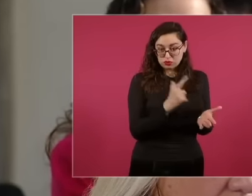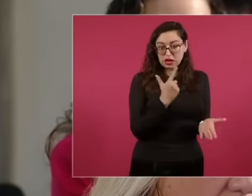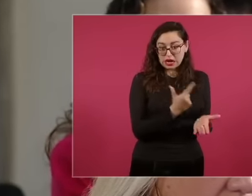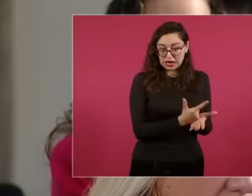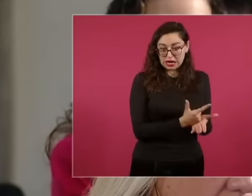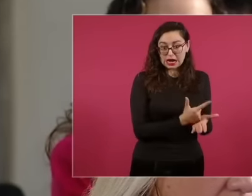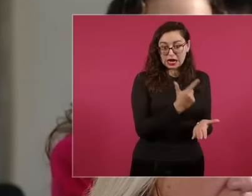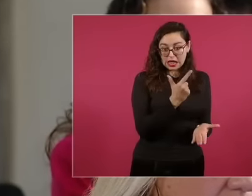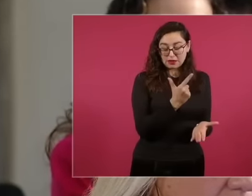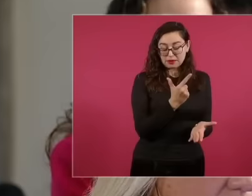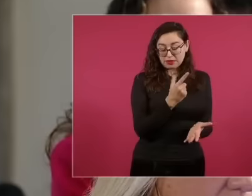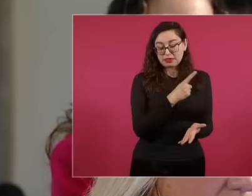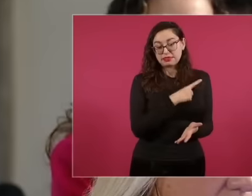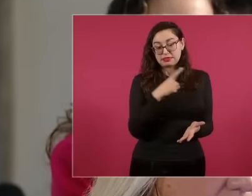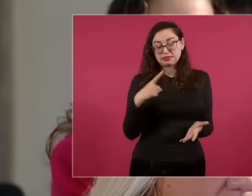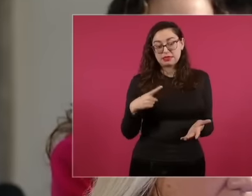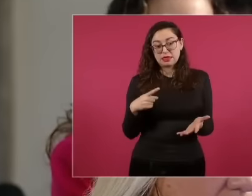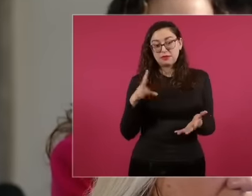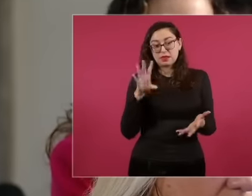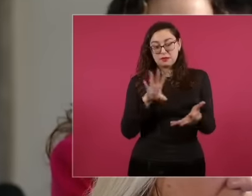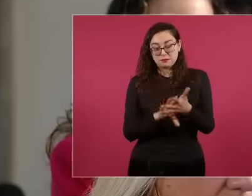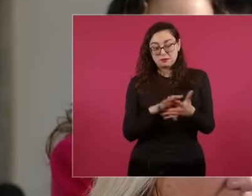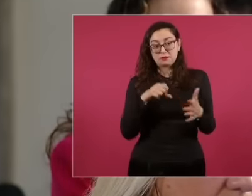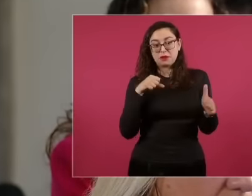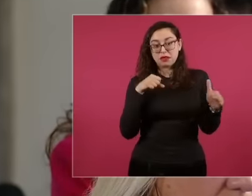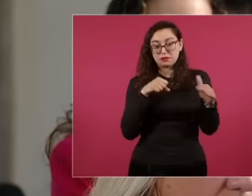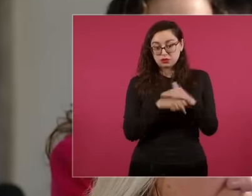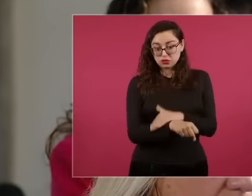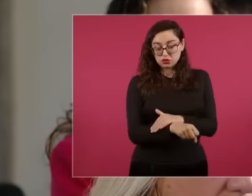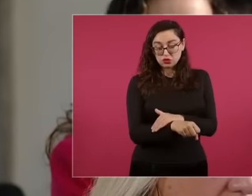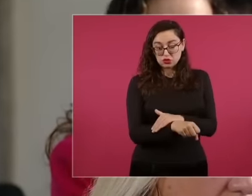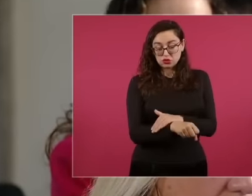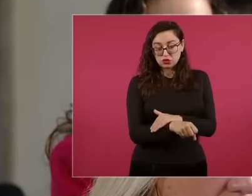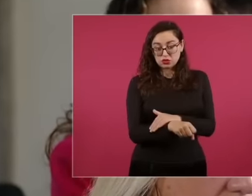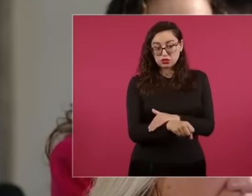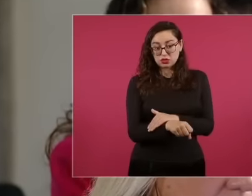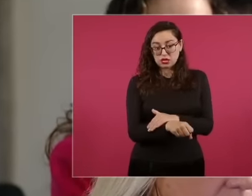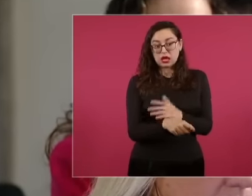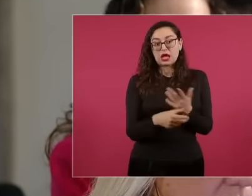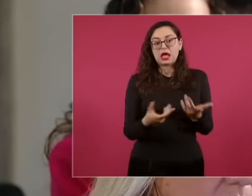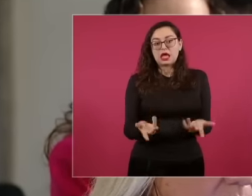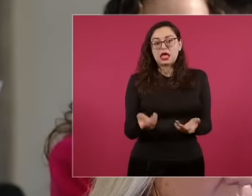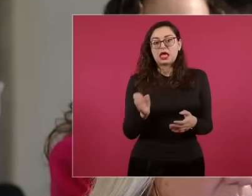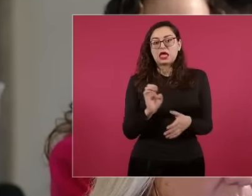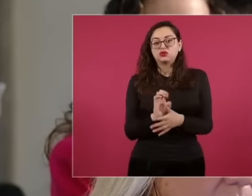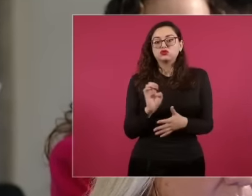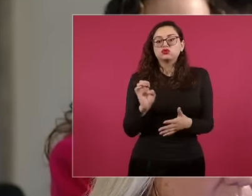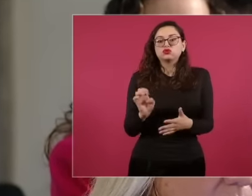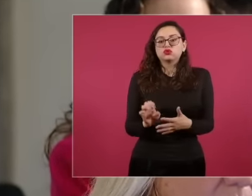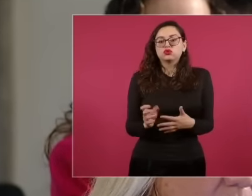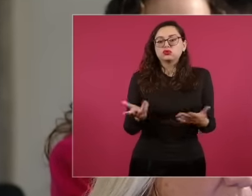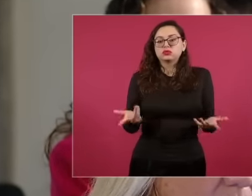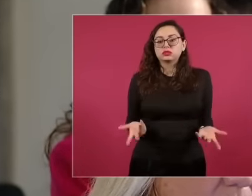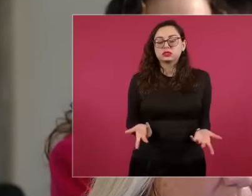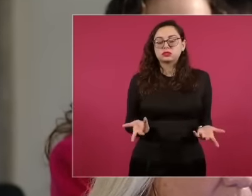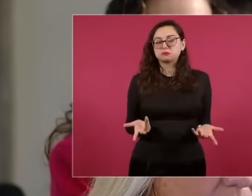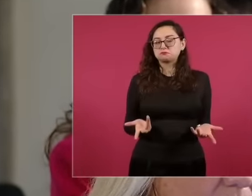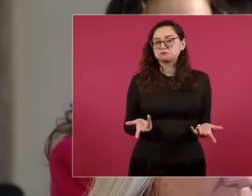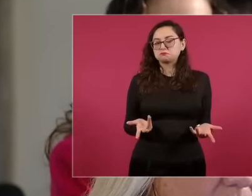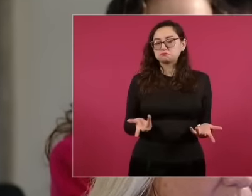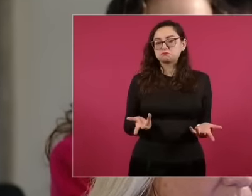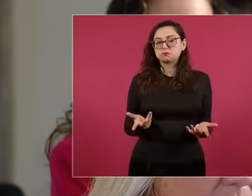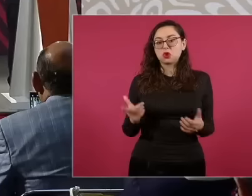preventive detention, what does this mean? What did it benefit? And how many officials